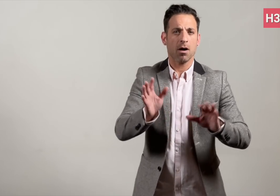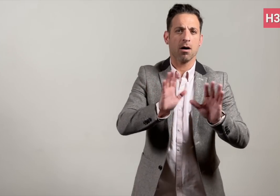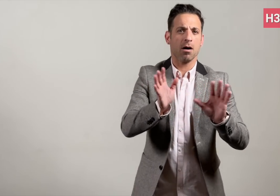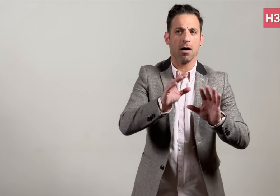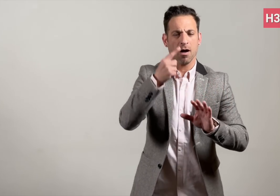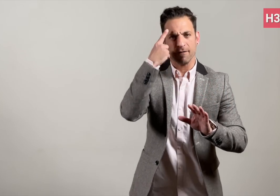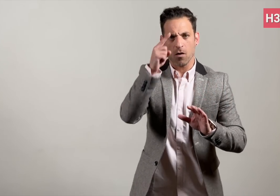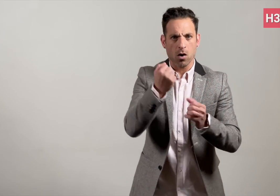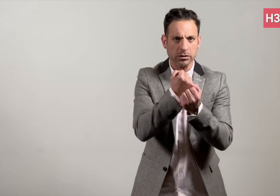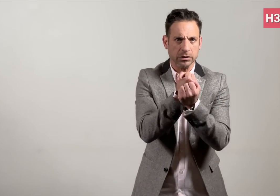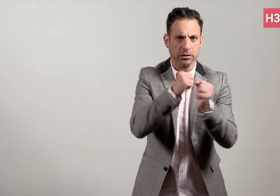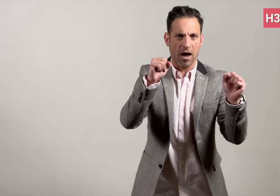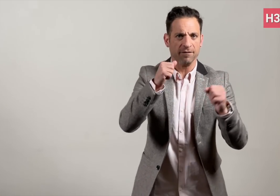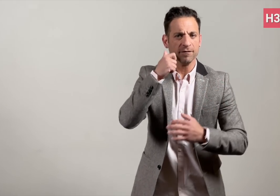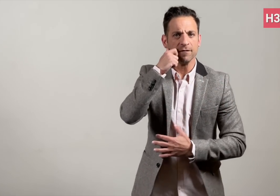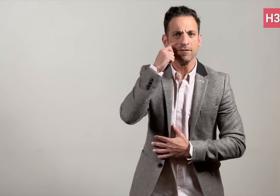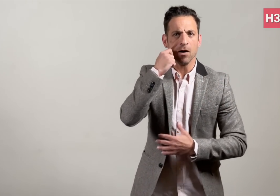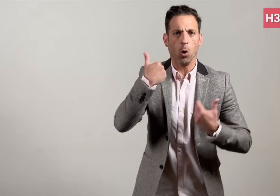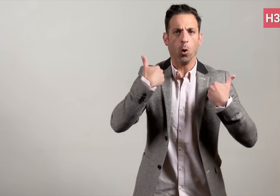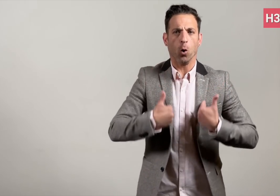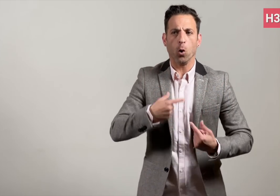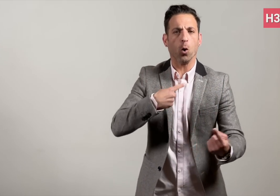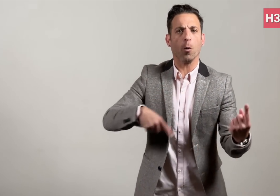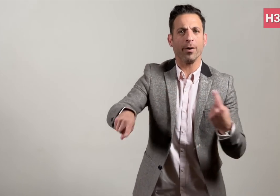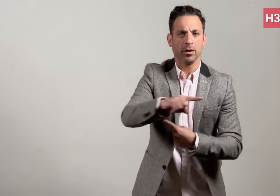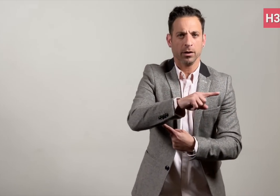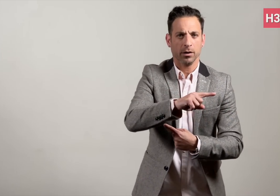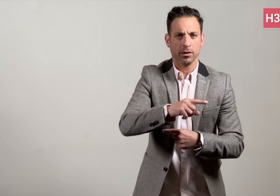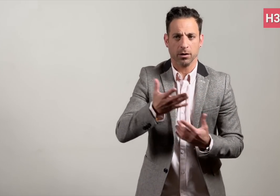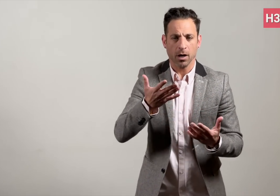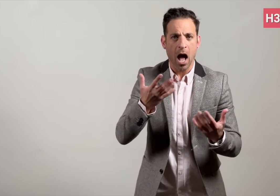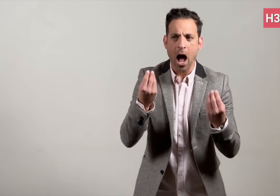they’re more about cultivating human experiences